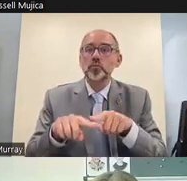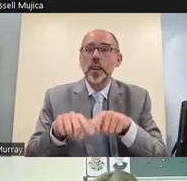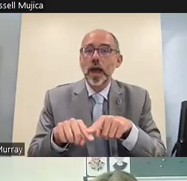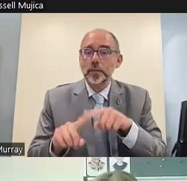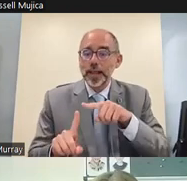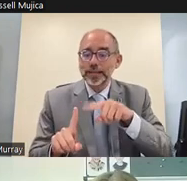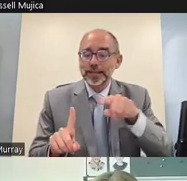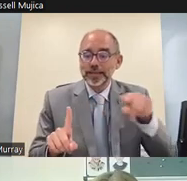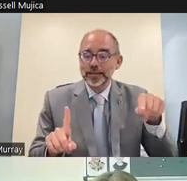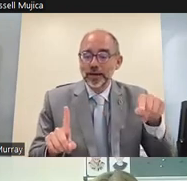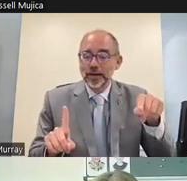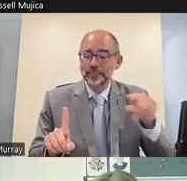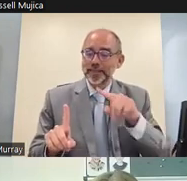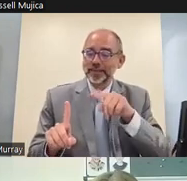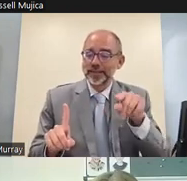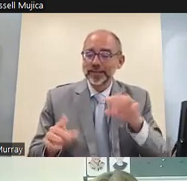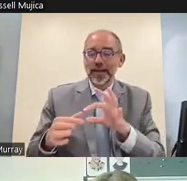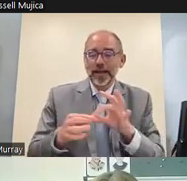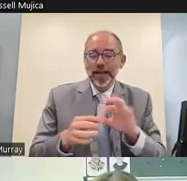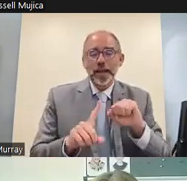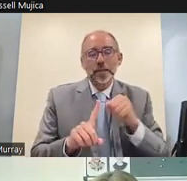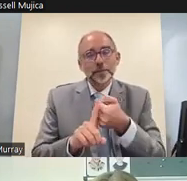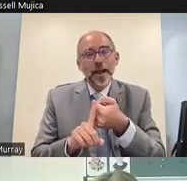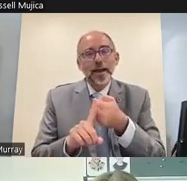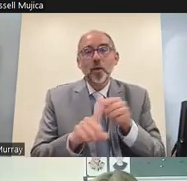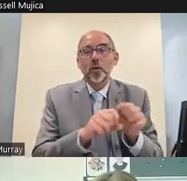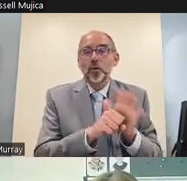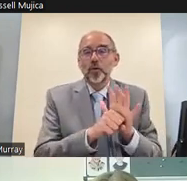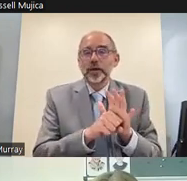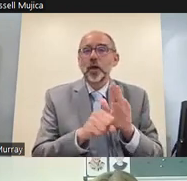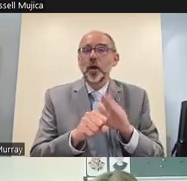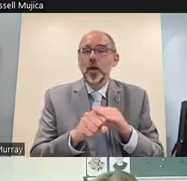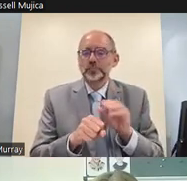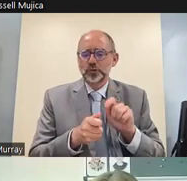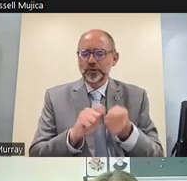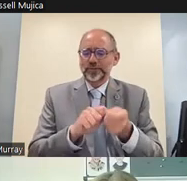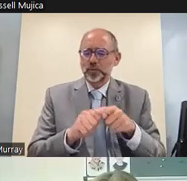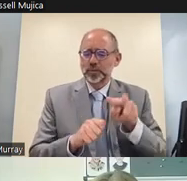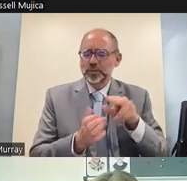reporting should be done in consultation with those on the ground deaf lead organizations